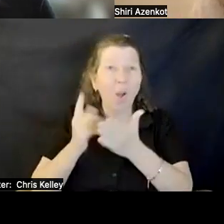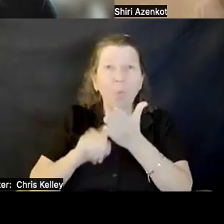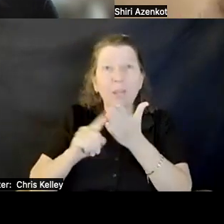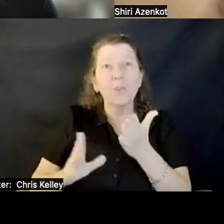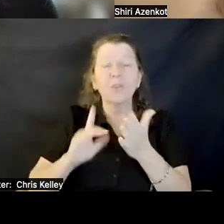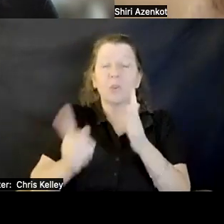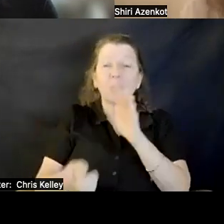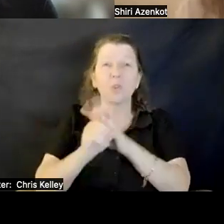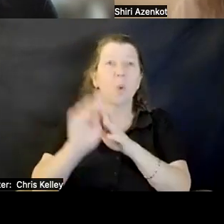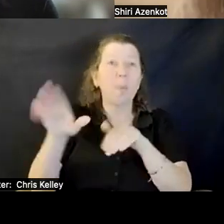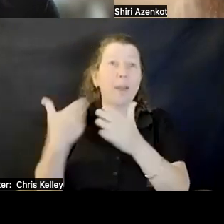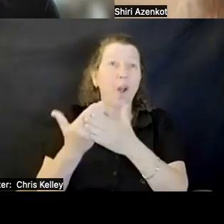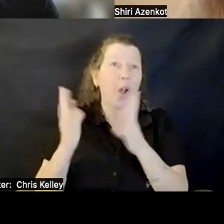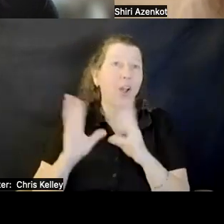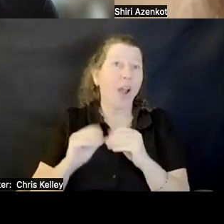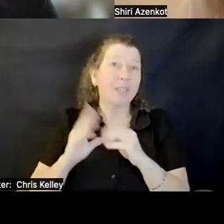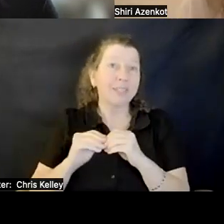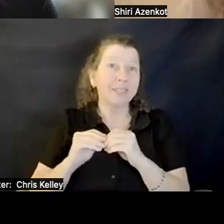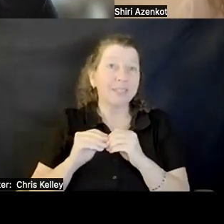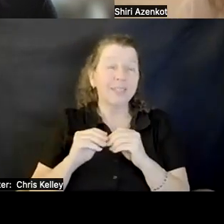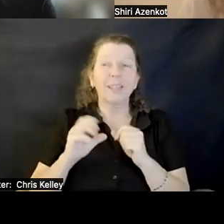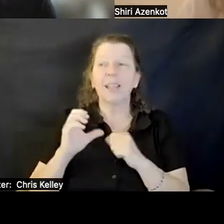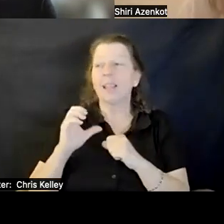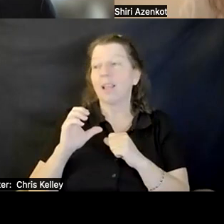conferences nor have the research to do so. -- at all conferences, nor have the research to do so.